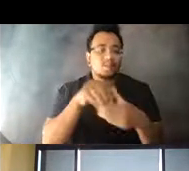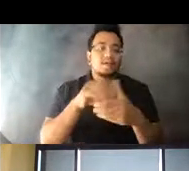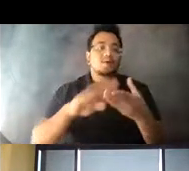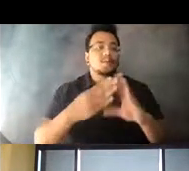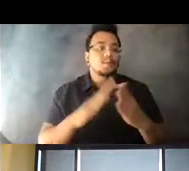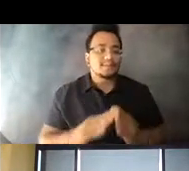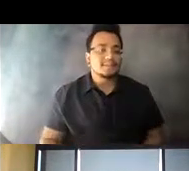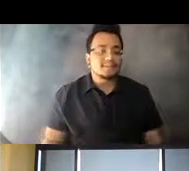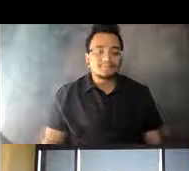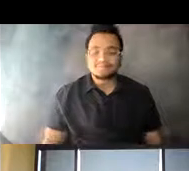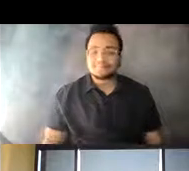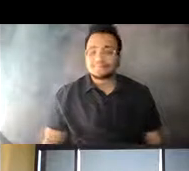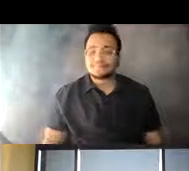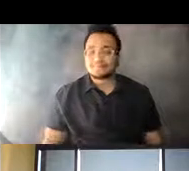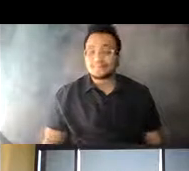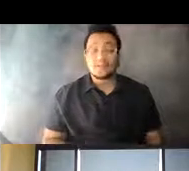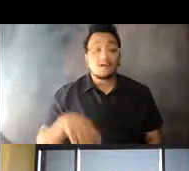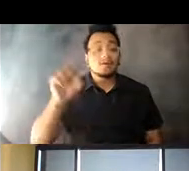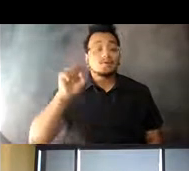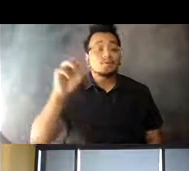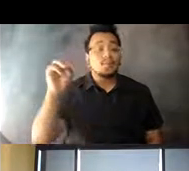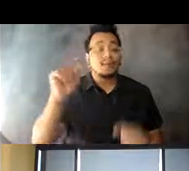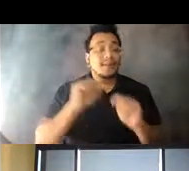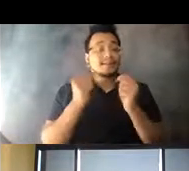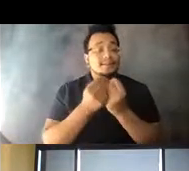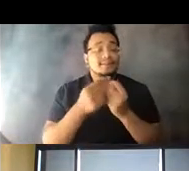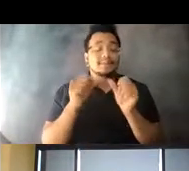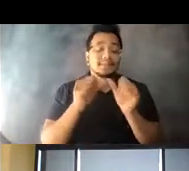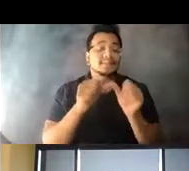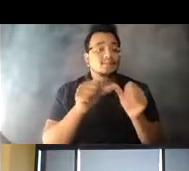14:43:33 And our social media team endeavors to keep connected with our riders at all times.